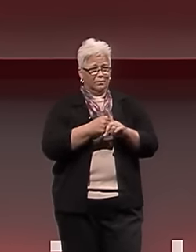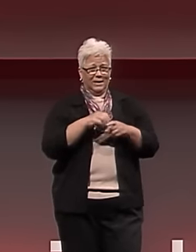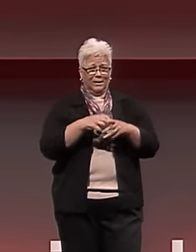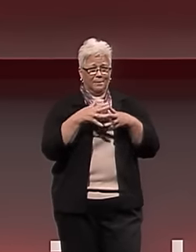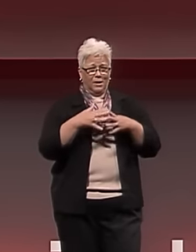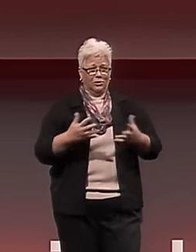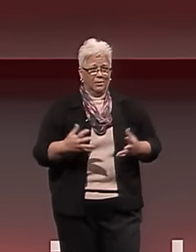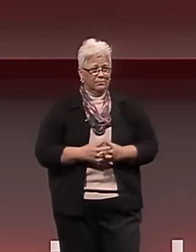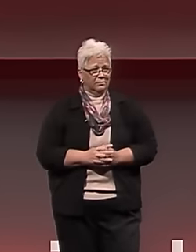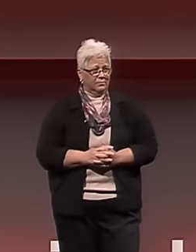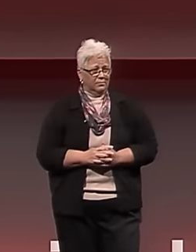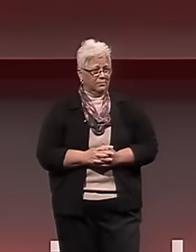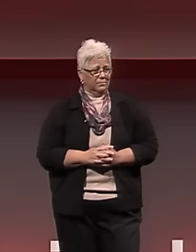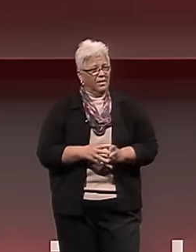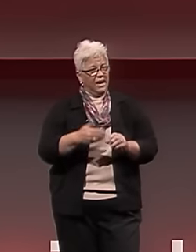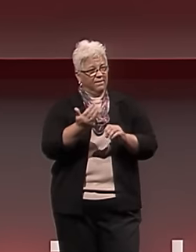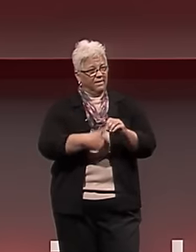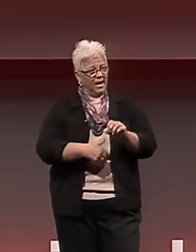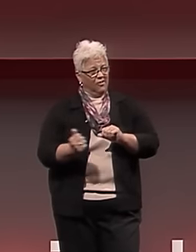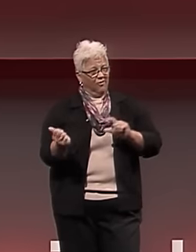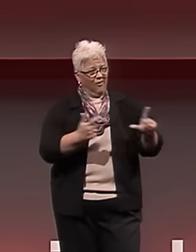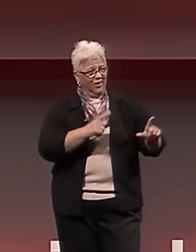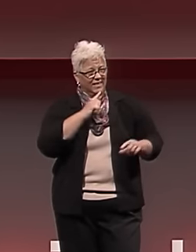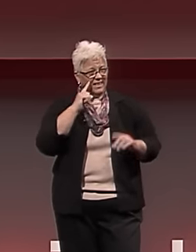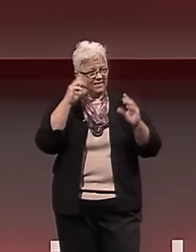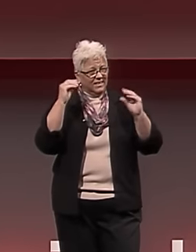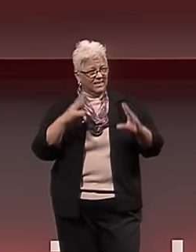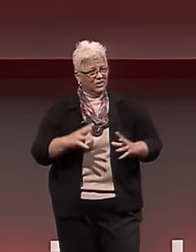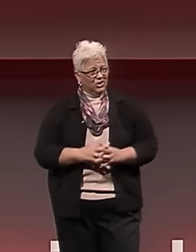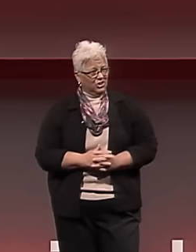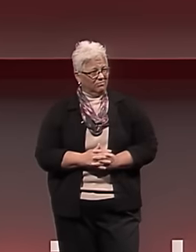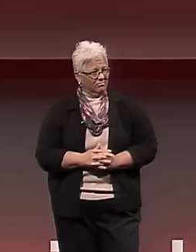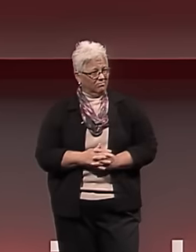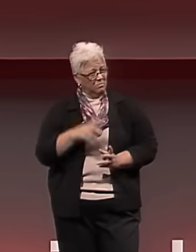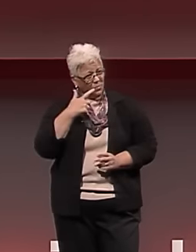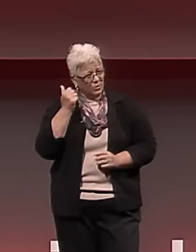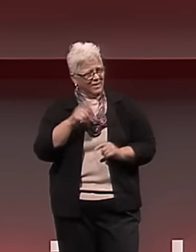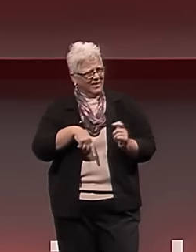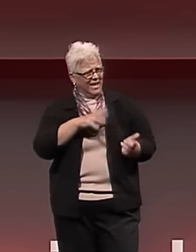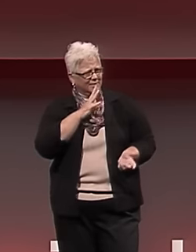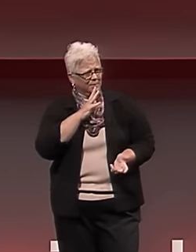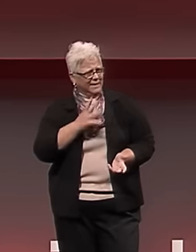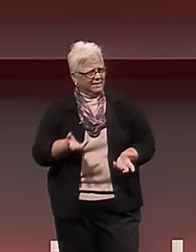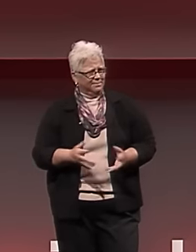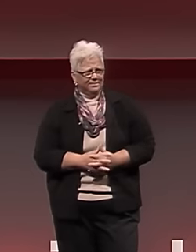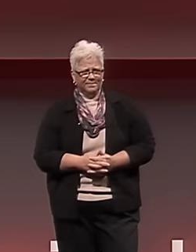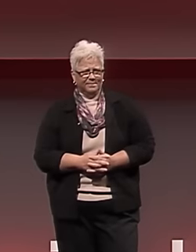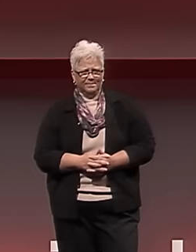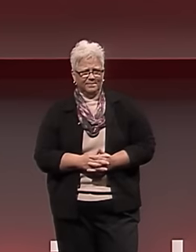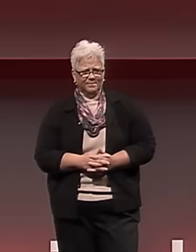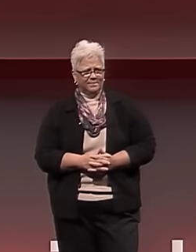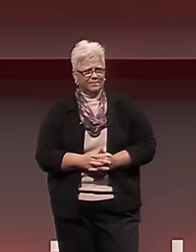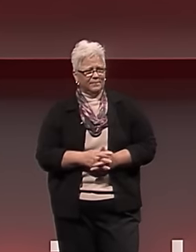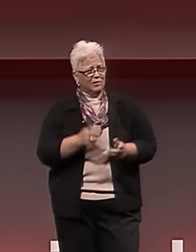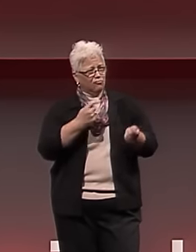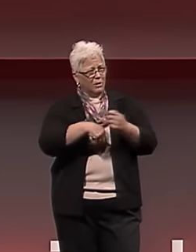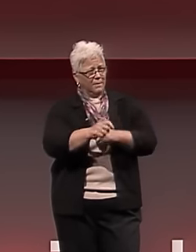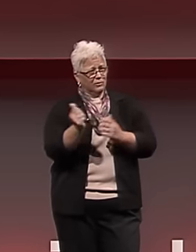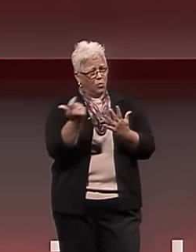The result of the impact on America was that they fired all Deaf teachers, most of whom couldn't speak,